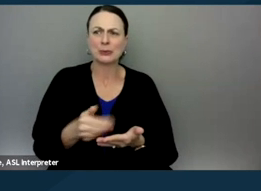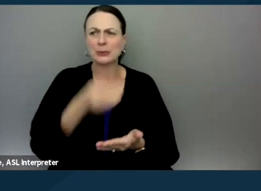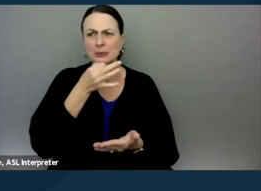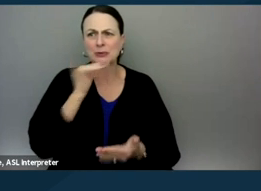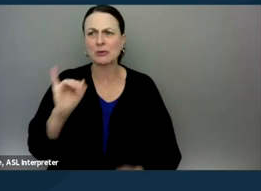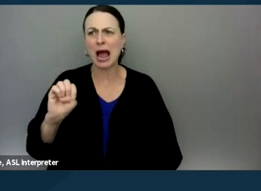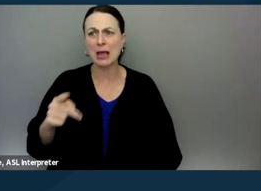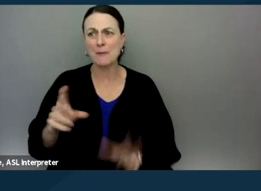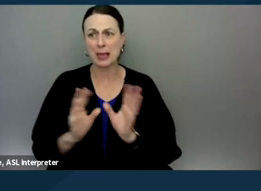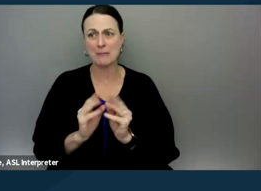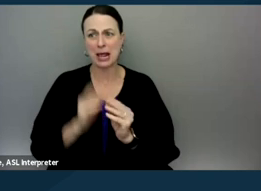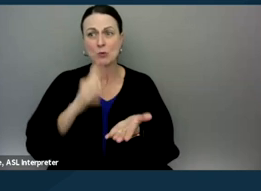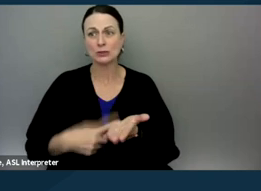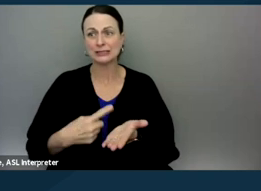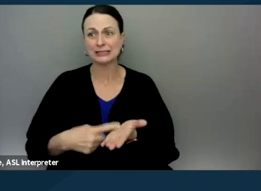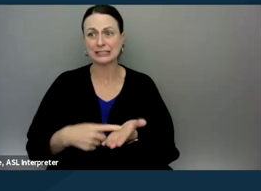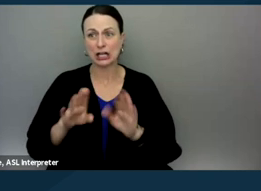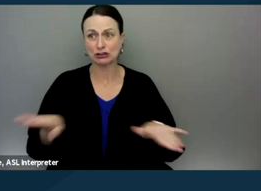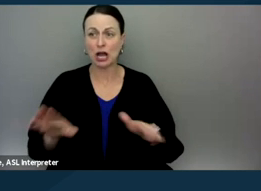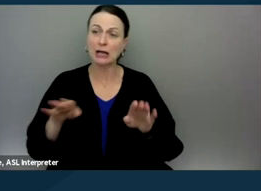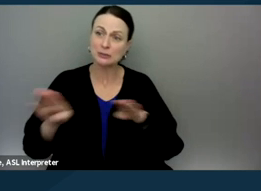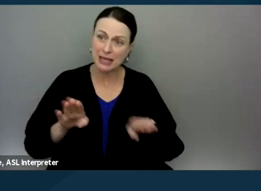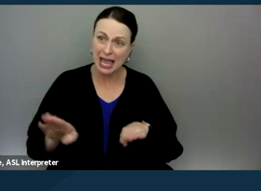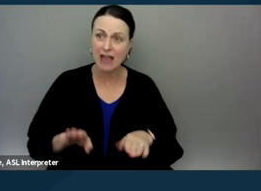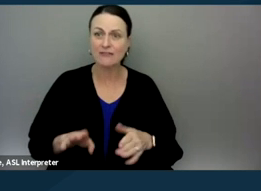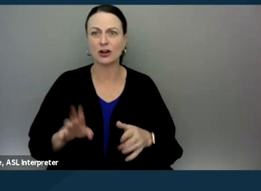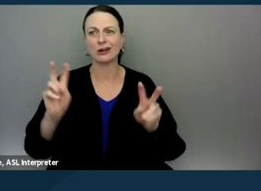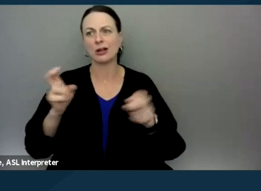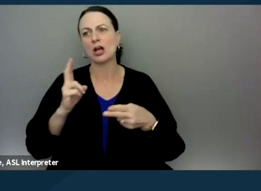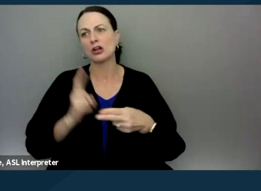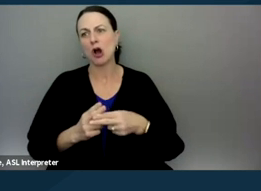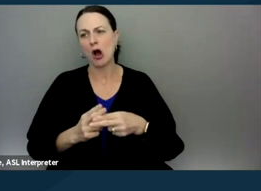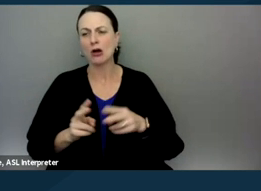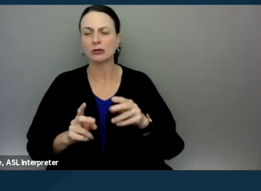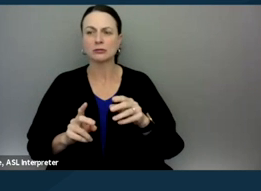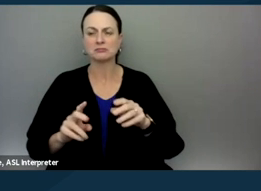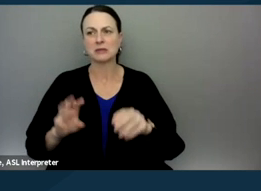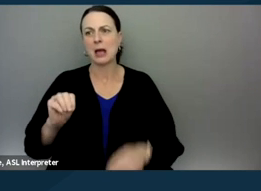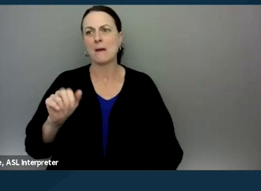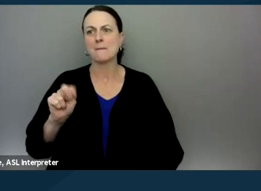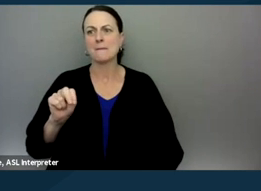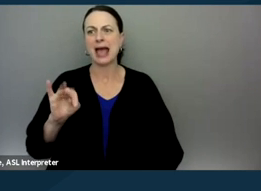where we're gonna discuss my child's behavior." We, they're called manifestation determination meetings,